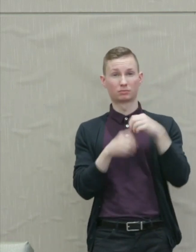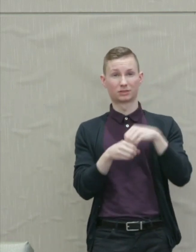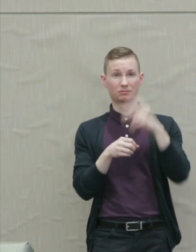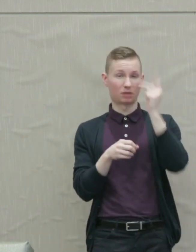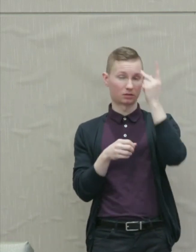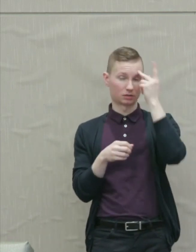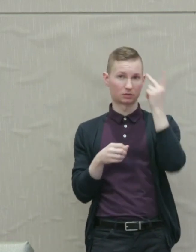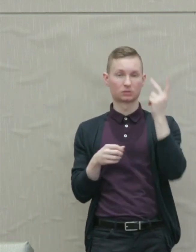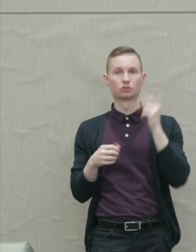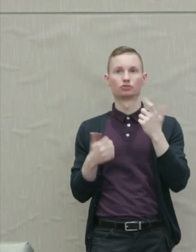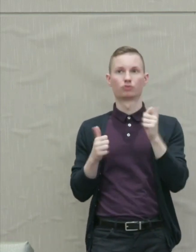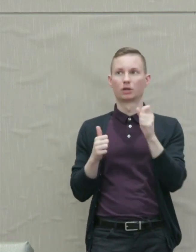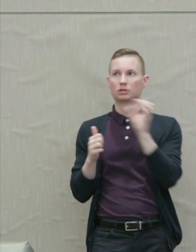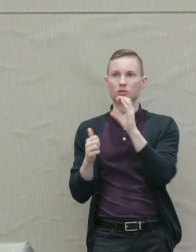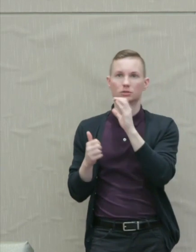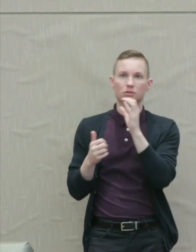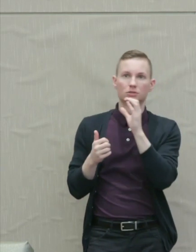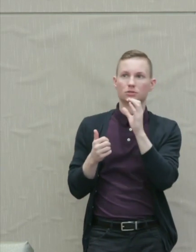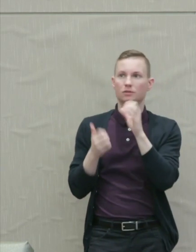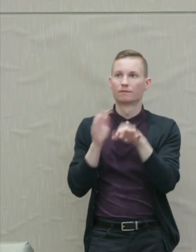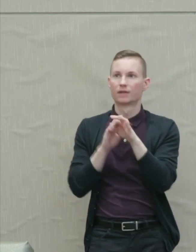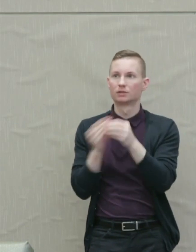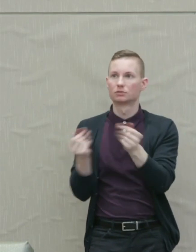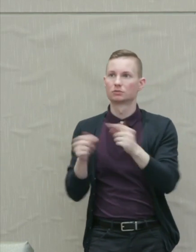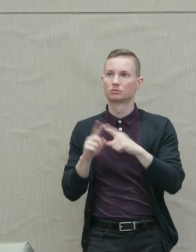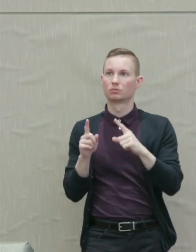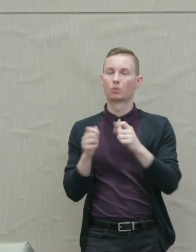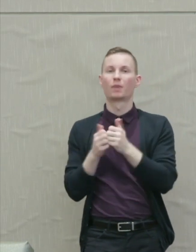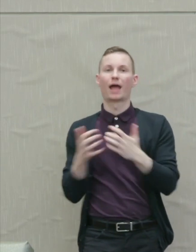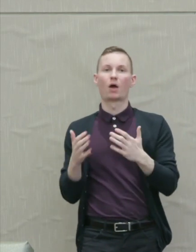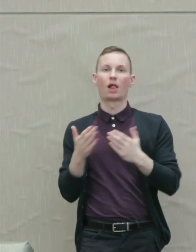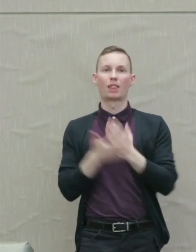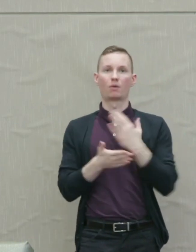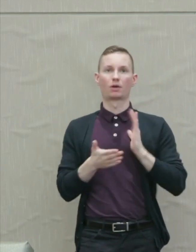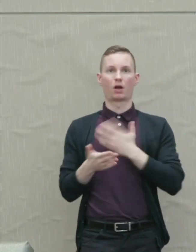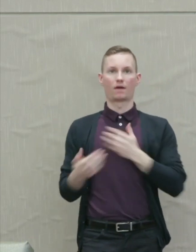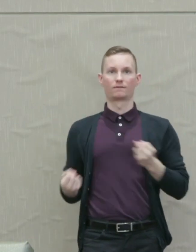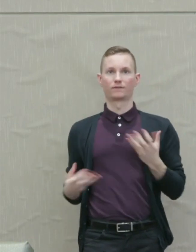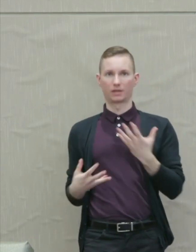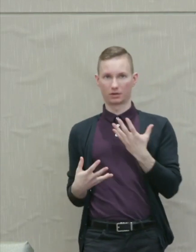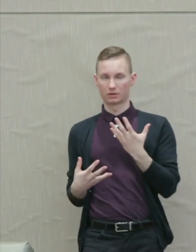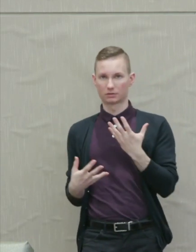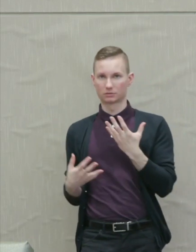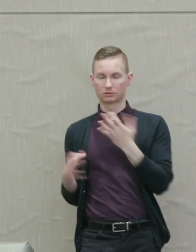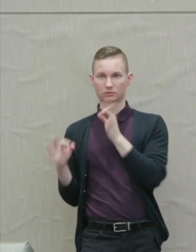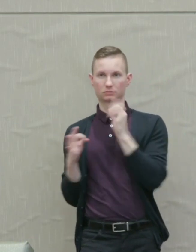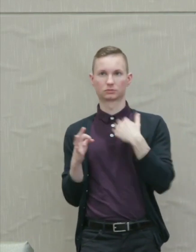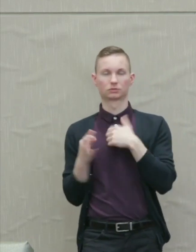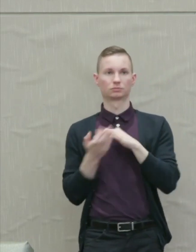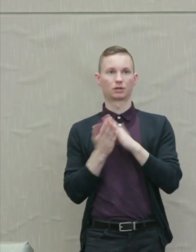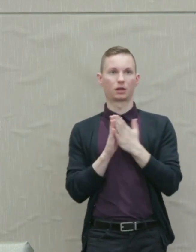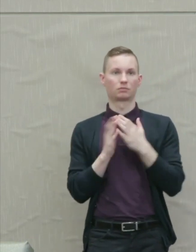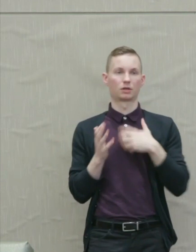search for solutions without letting our fears deflect us onto the track of anger's errors.